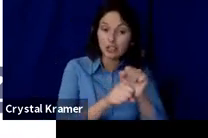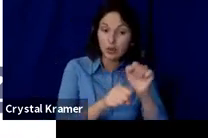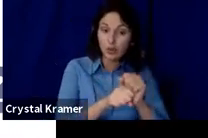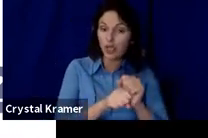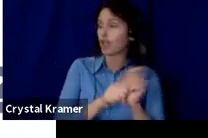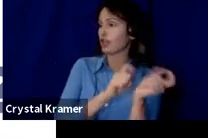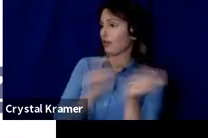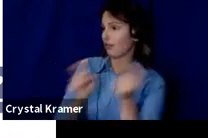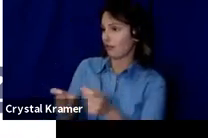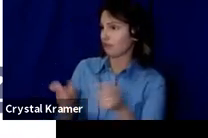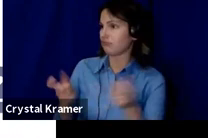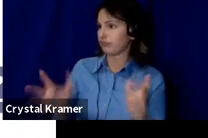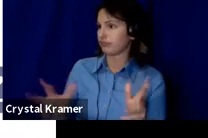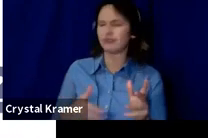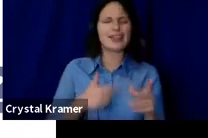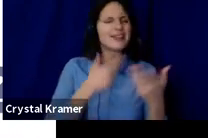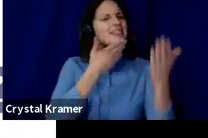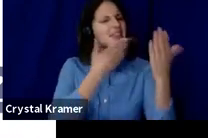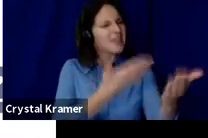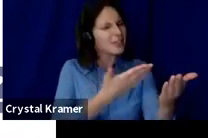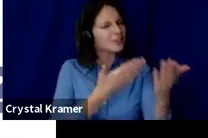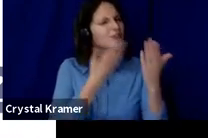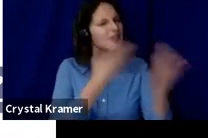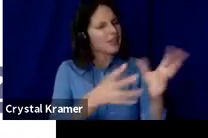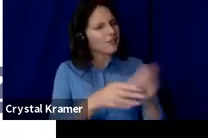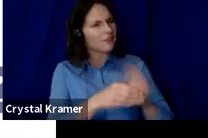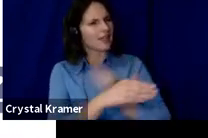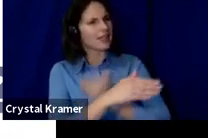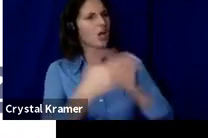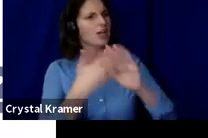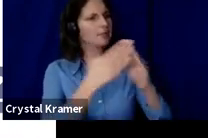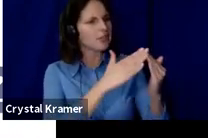Thank you for being your community, thank you for the work you've done, thank you for